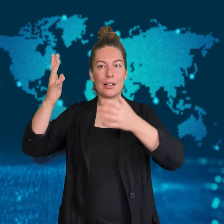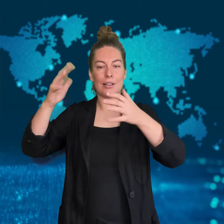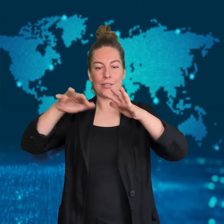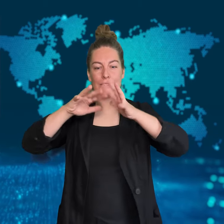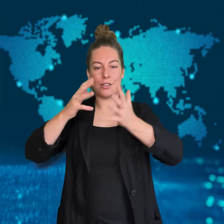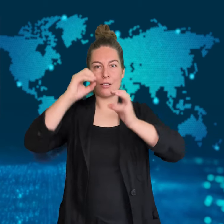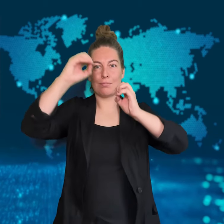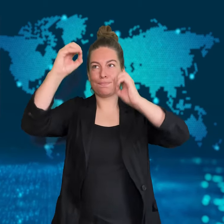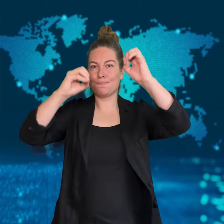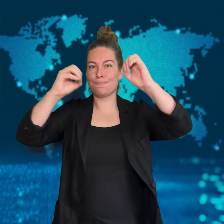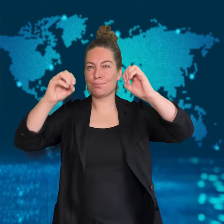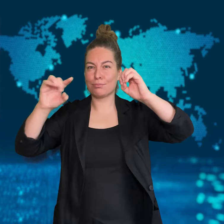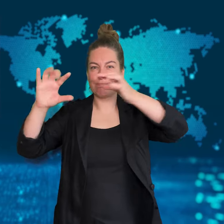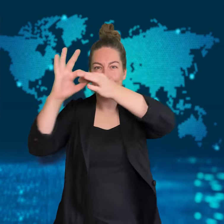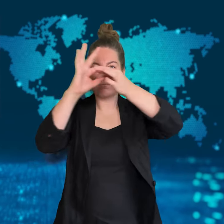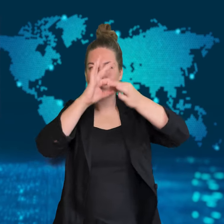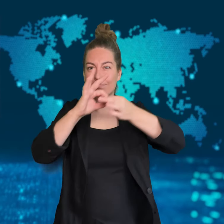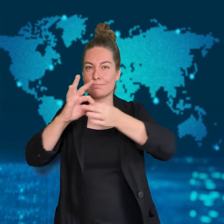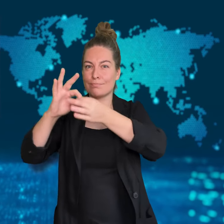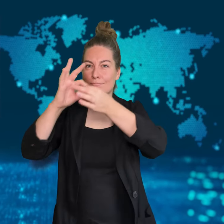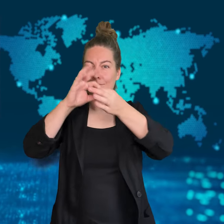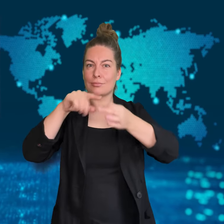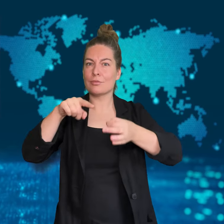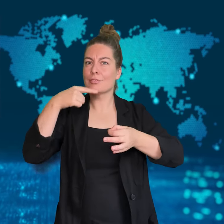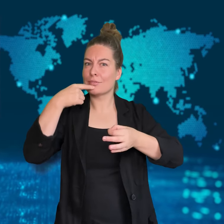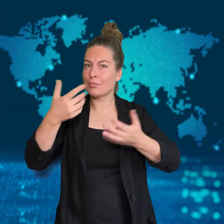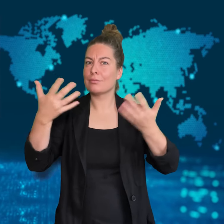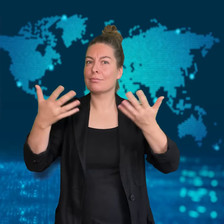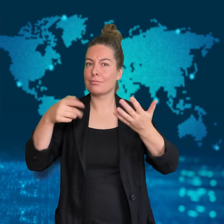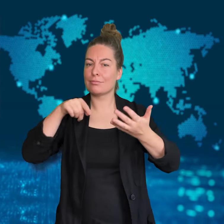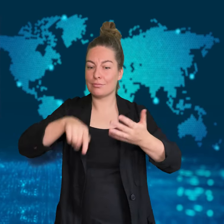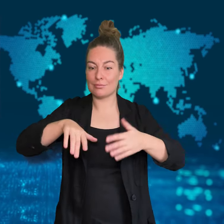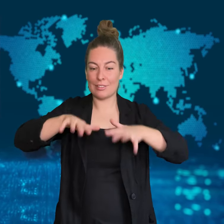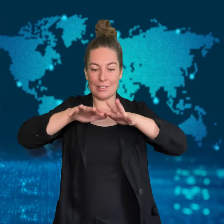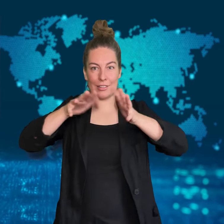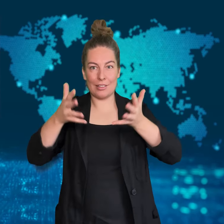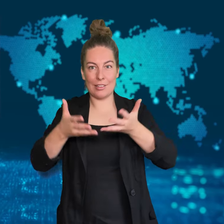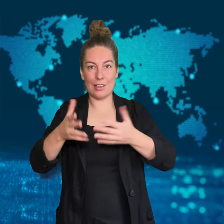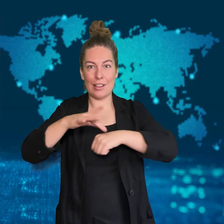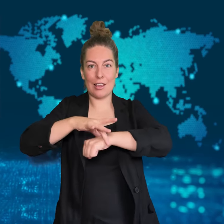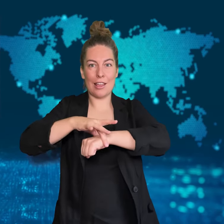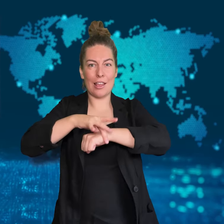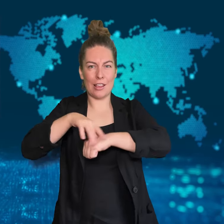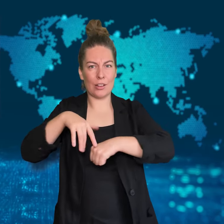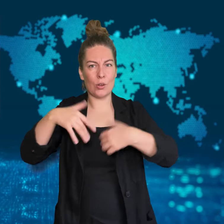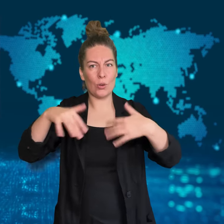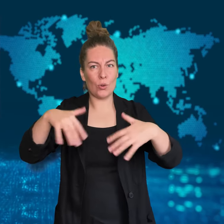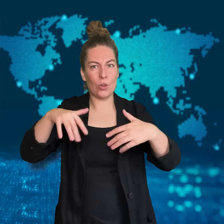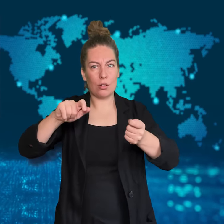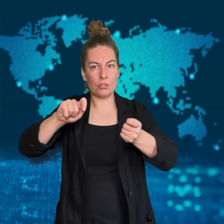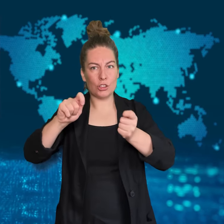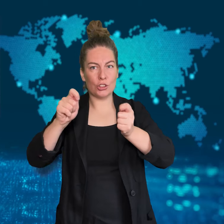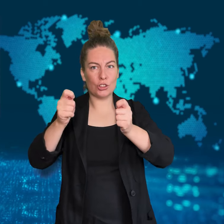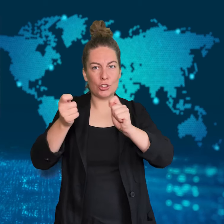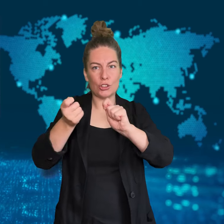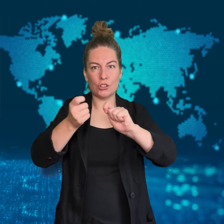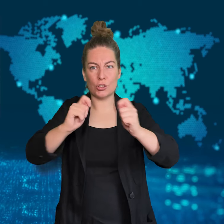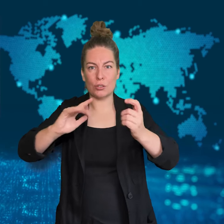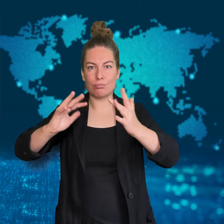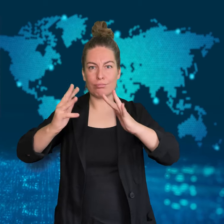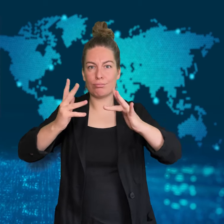Theories about our solar system say that the Earth was still forming